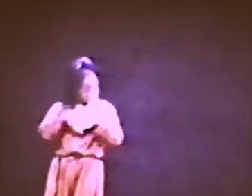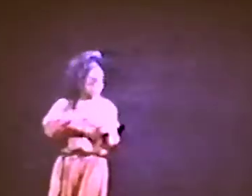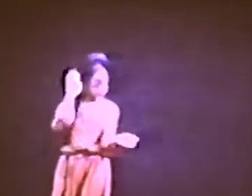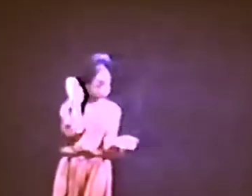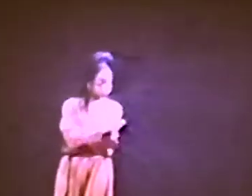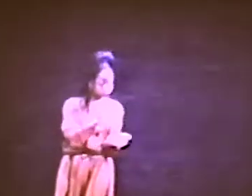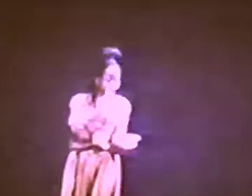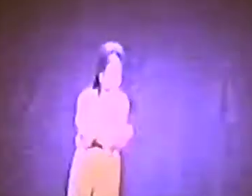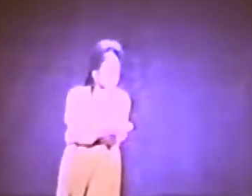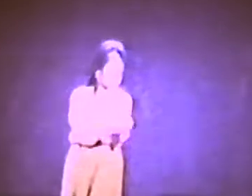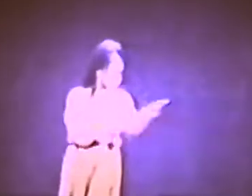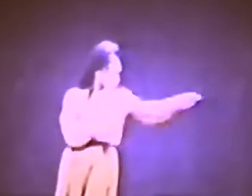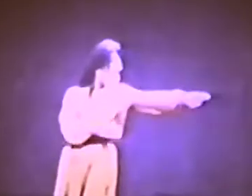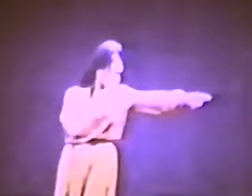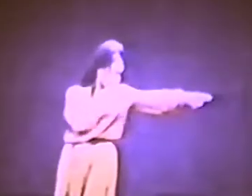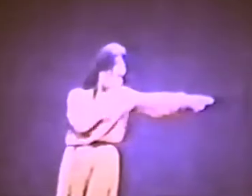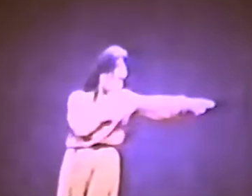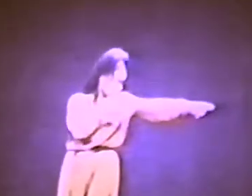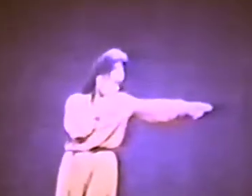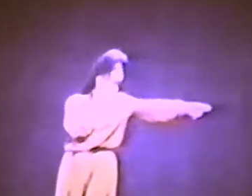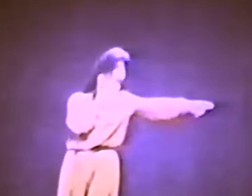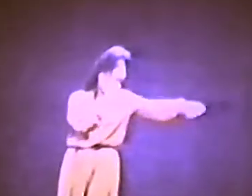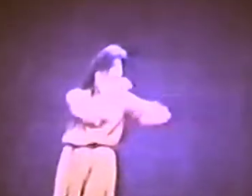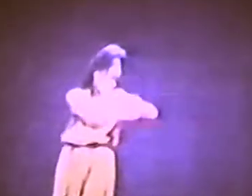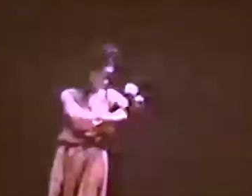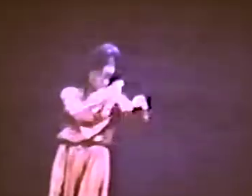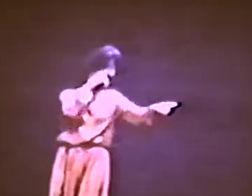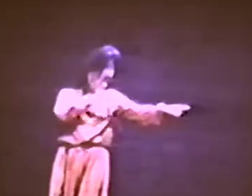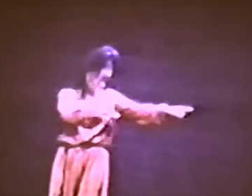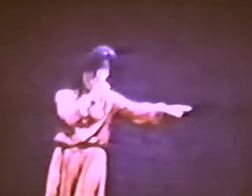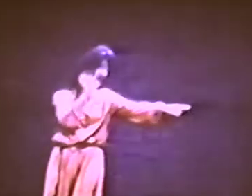INTEGRATED STREET, INTEGRATED SCHOOL.